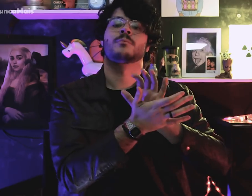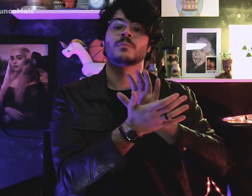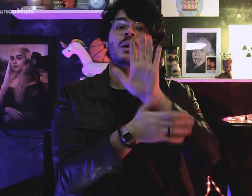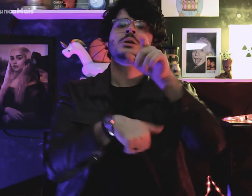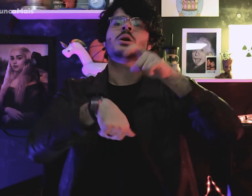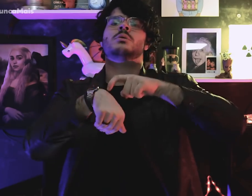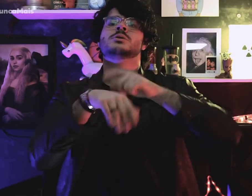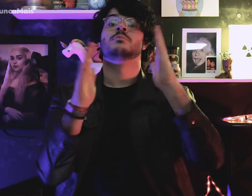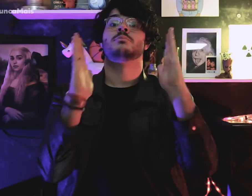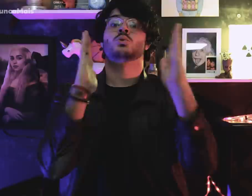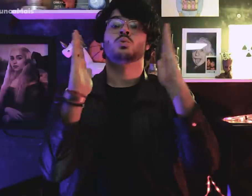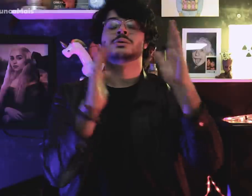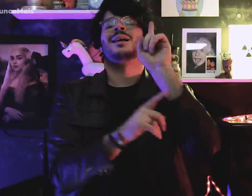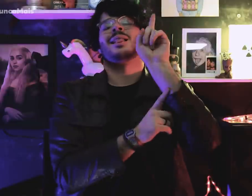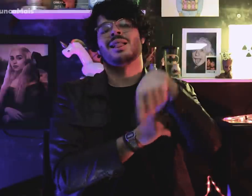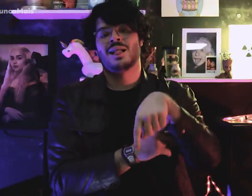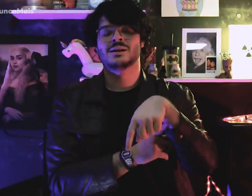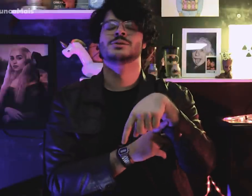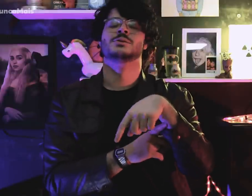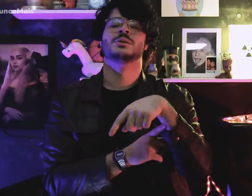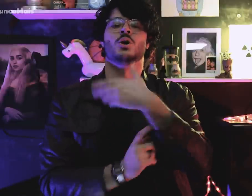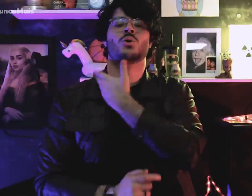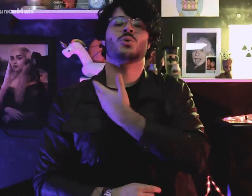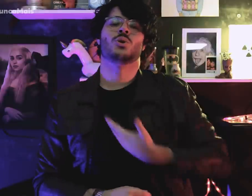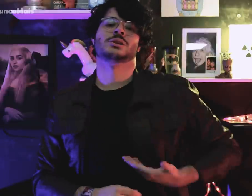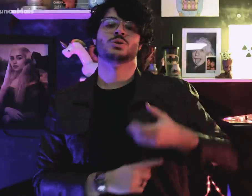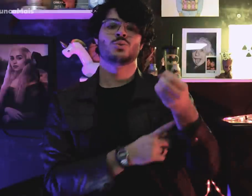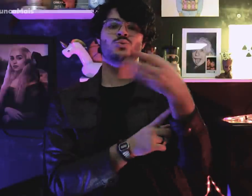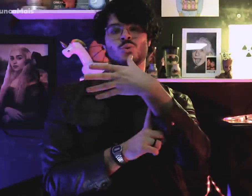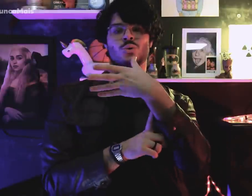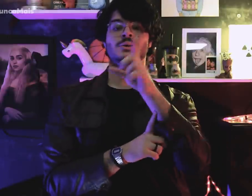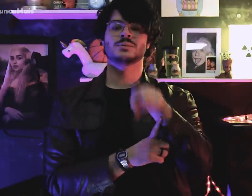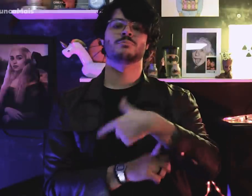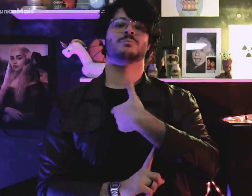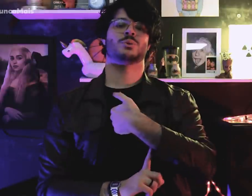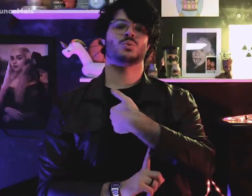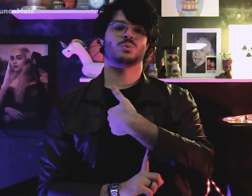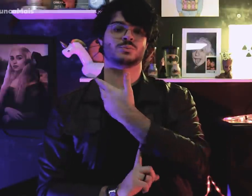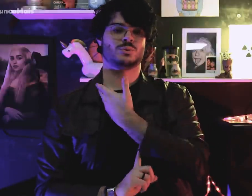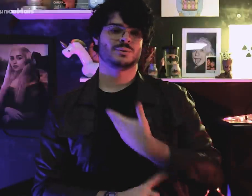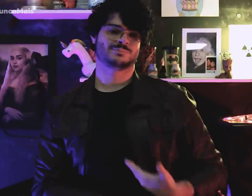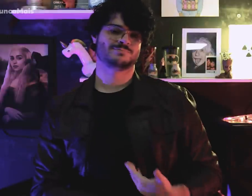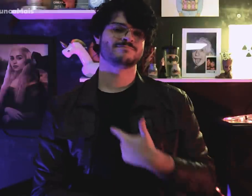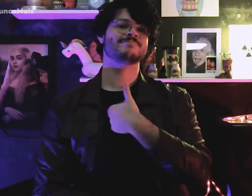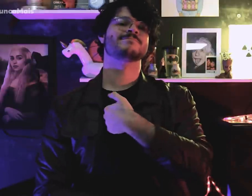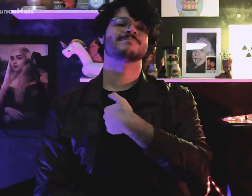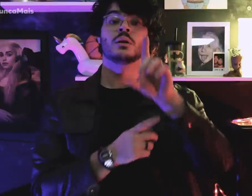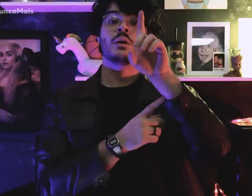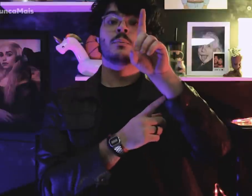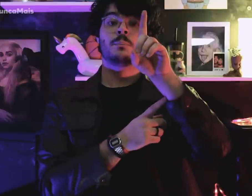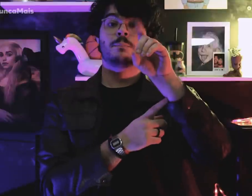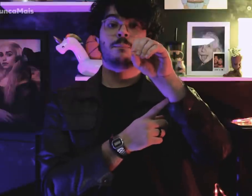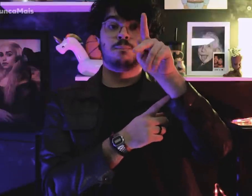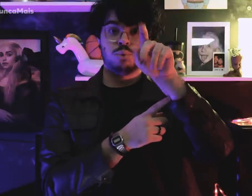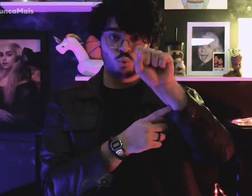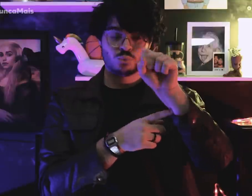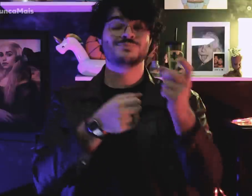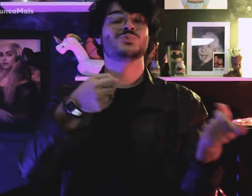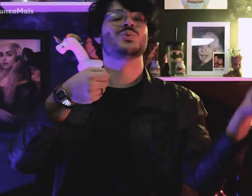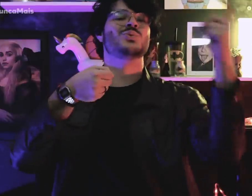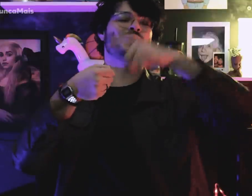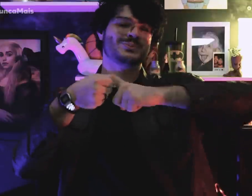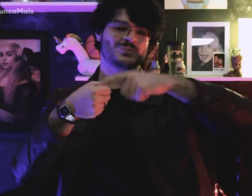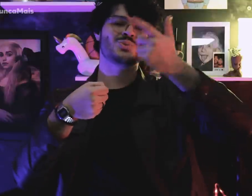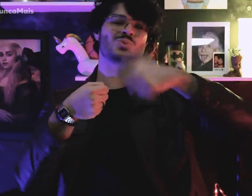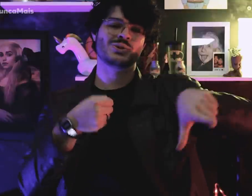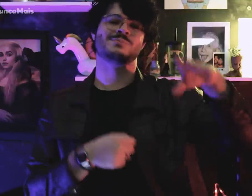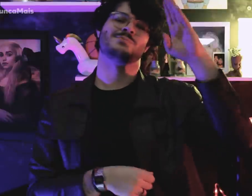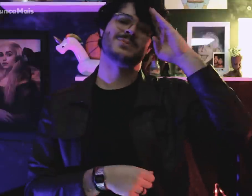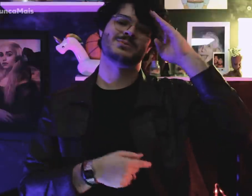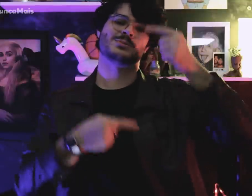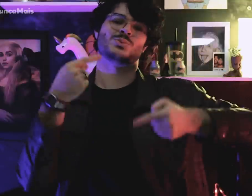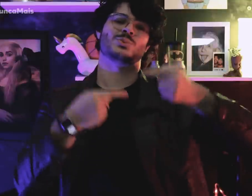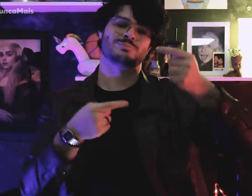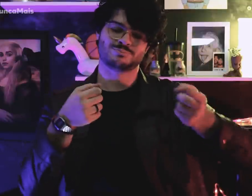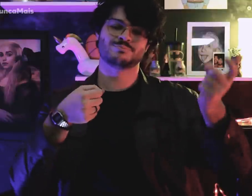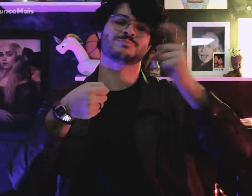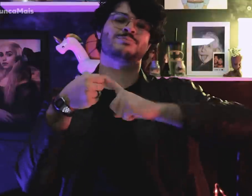So, DOPS resumed the same during the military regime.